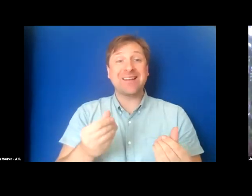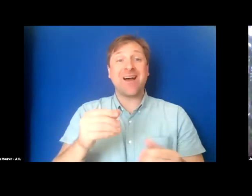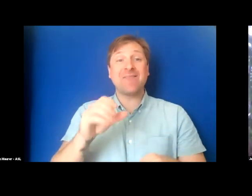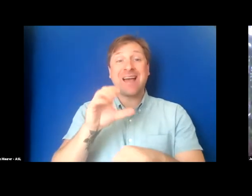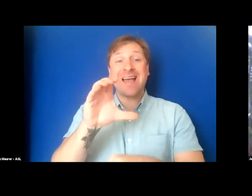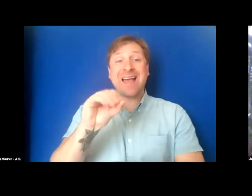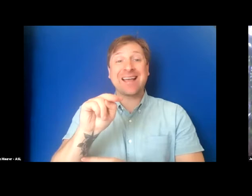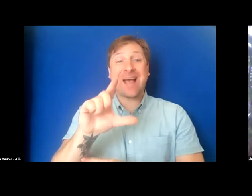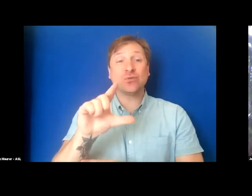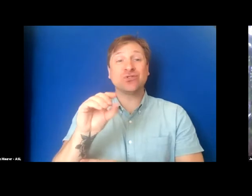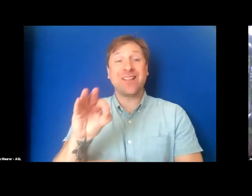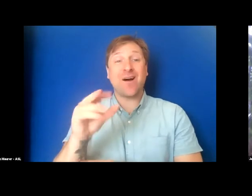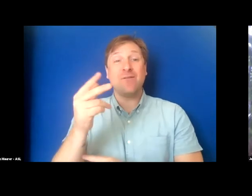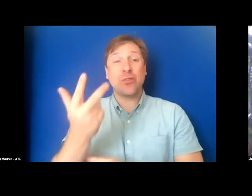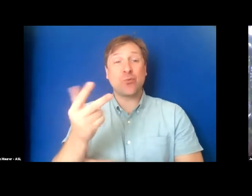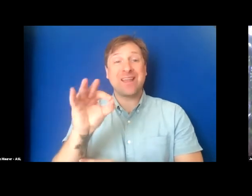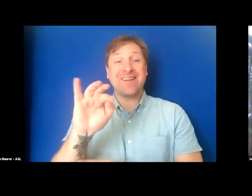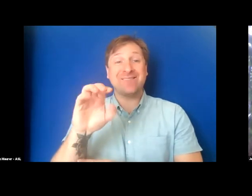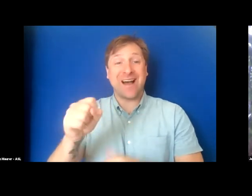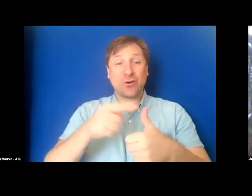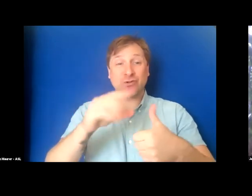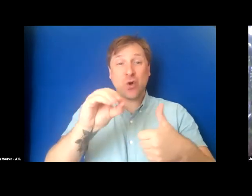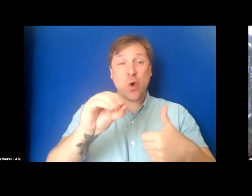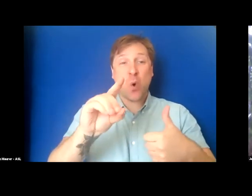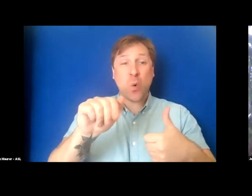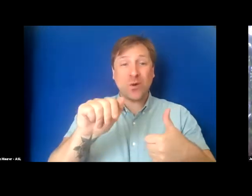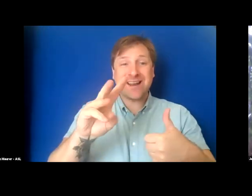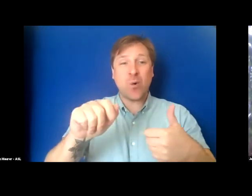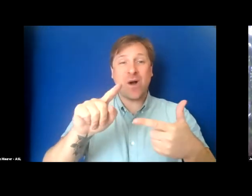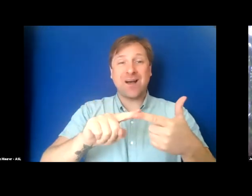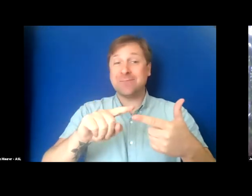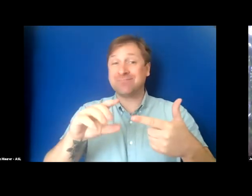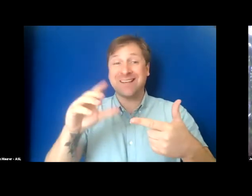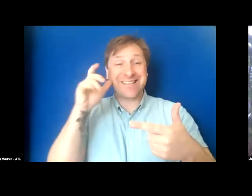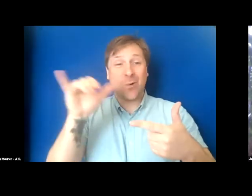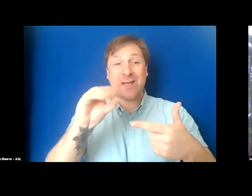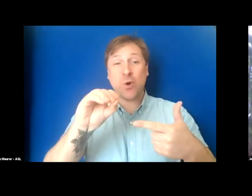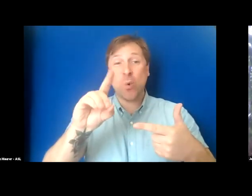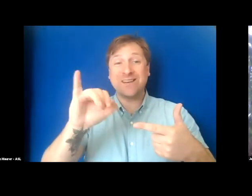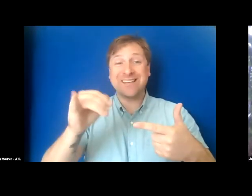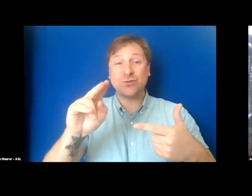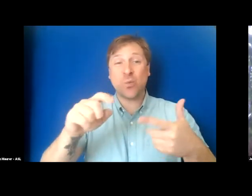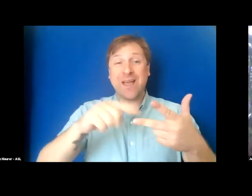the Odawa, Ojibwe and Potawatomi nations. Many other tribes, like the Menominee,